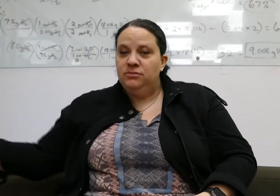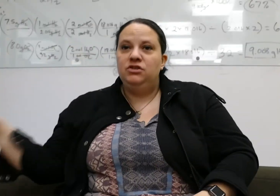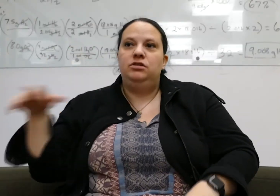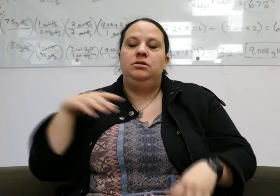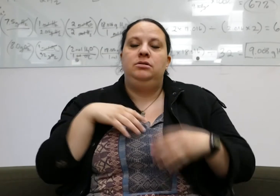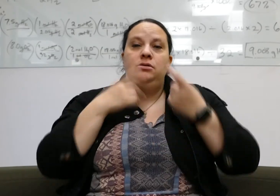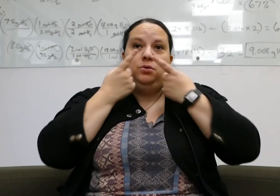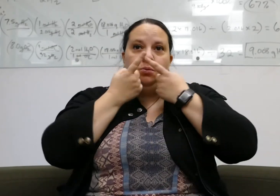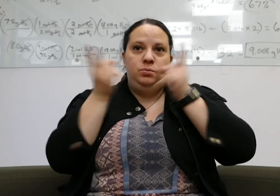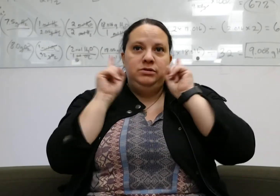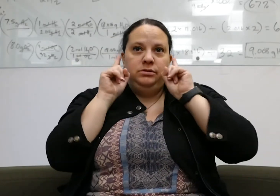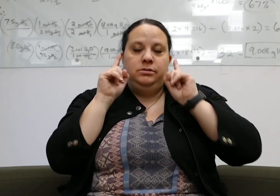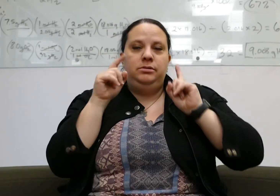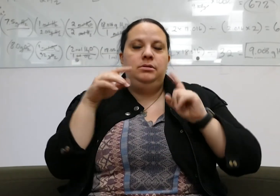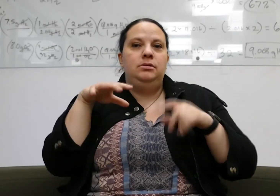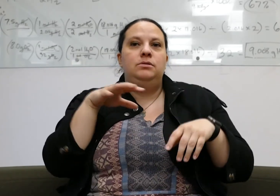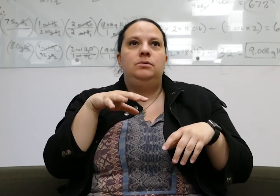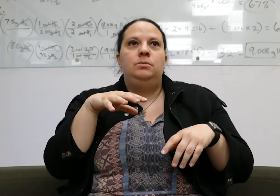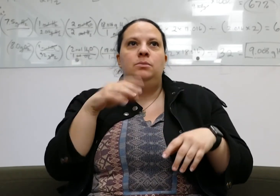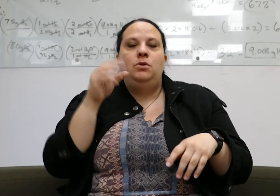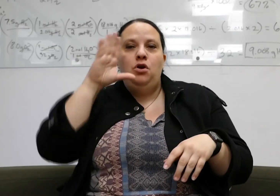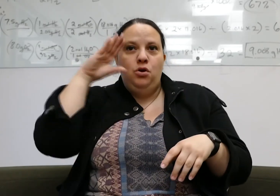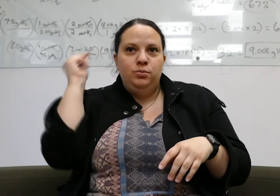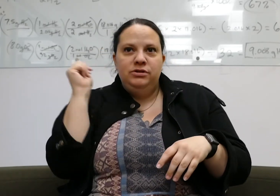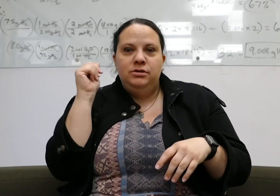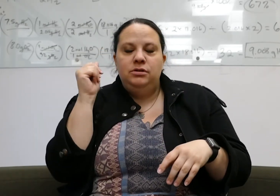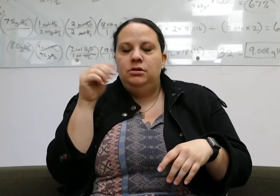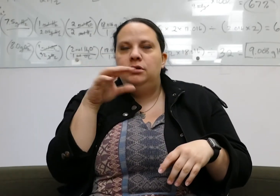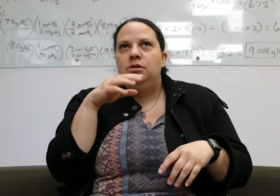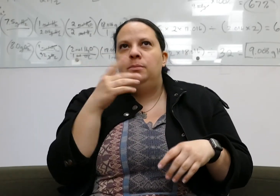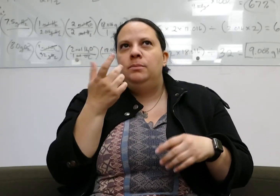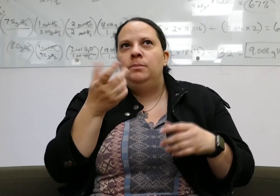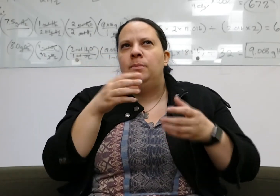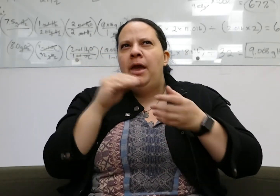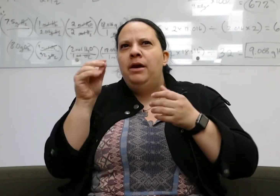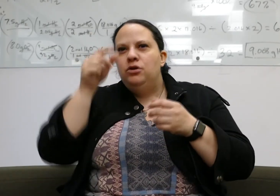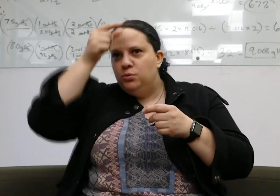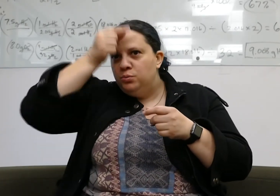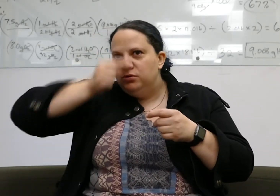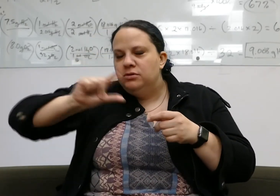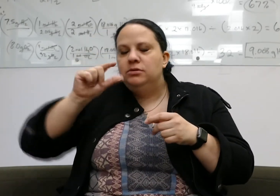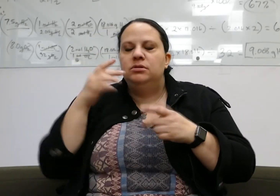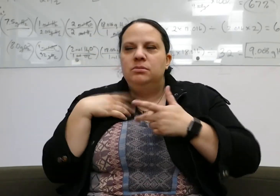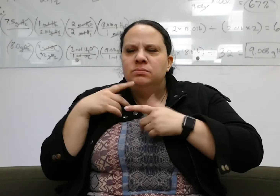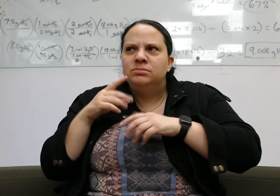I flew to Slovakia, Lesotho, Greece. All had different